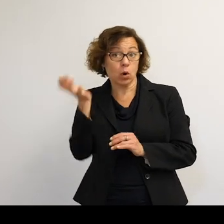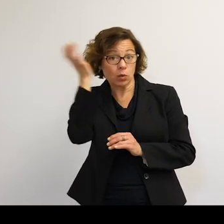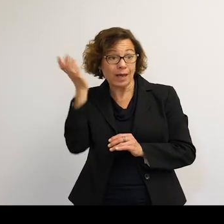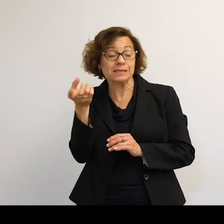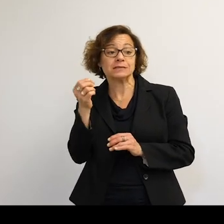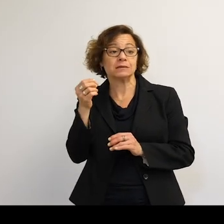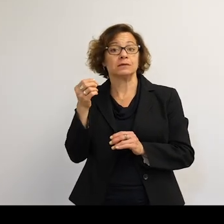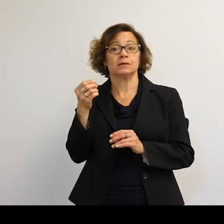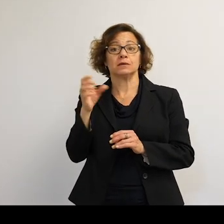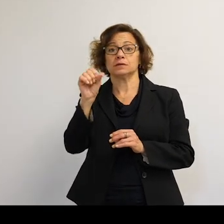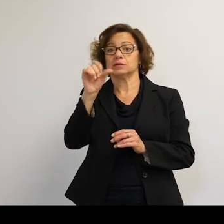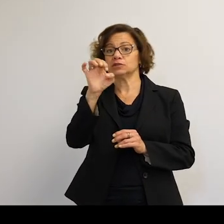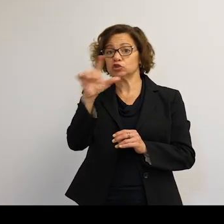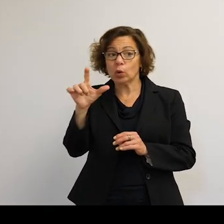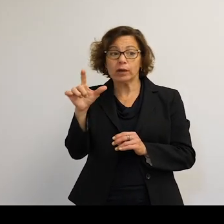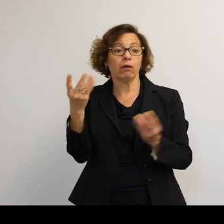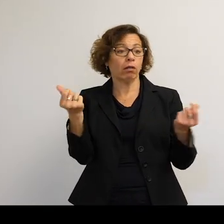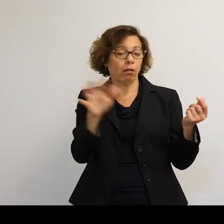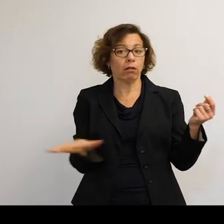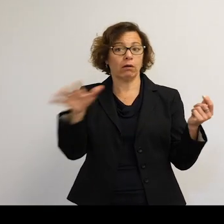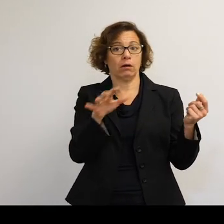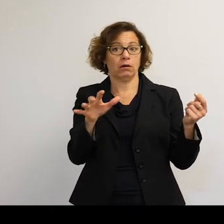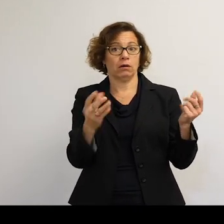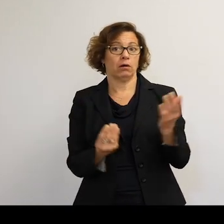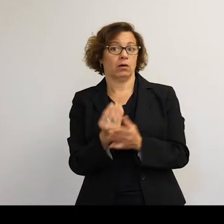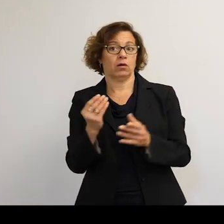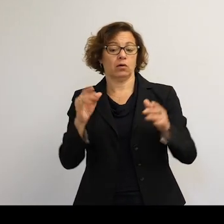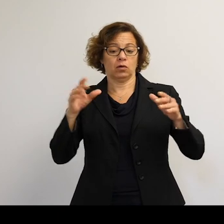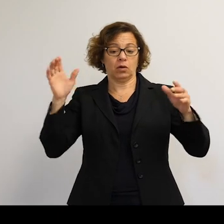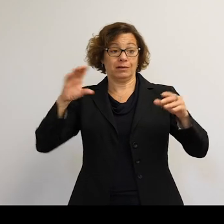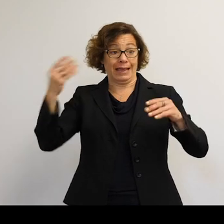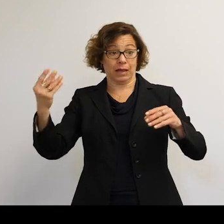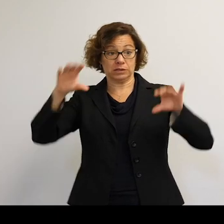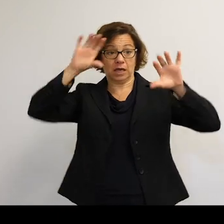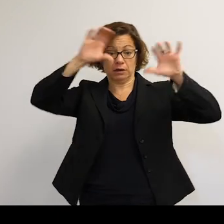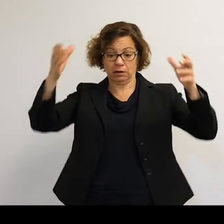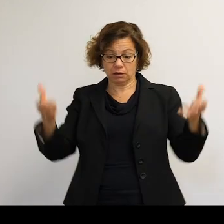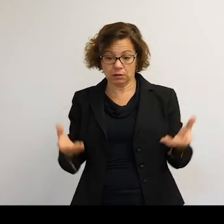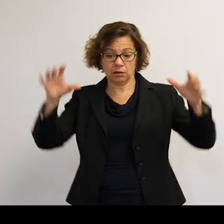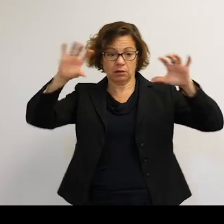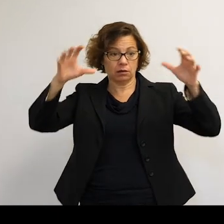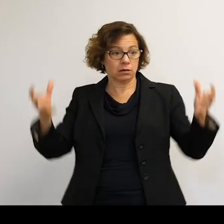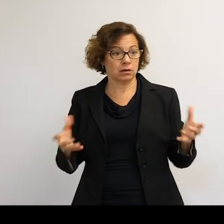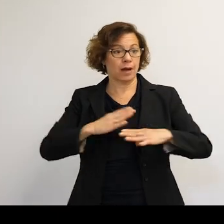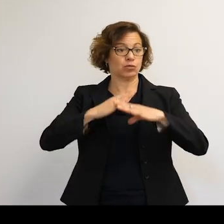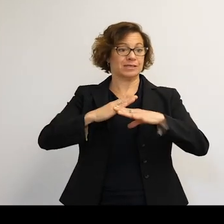If you're taking soil, for instance, to grow plants, you put it on the outside. So you're protected from that radiation,